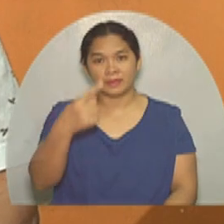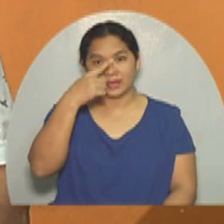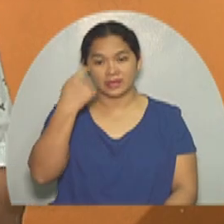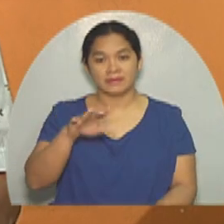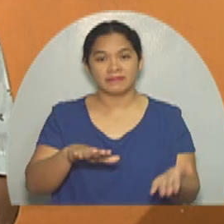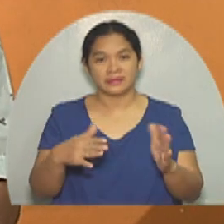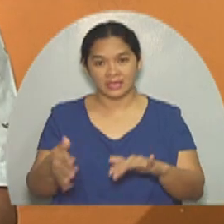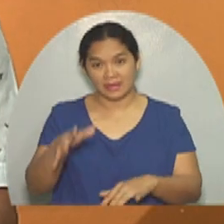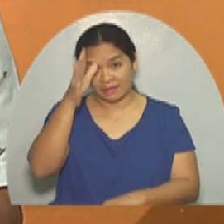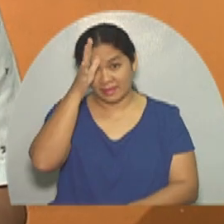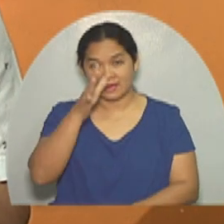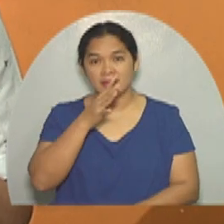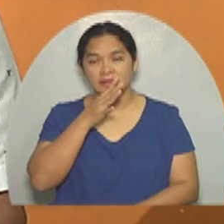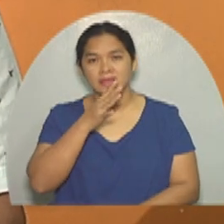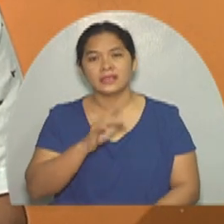Because they’re already orphaned from their parents,